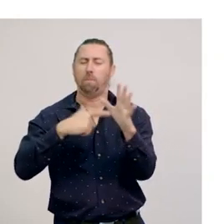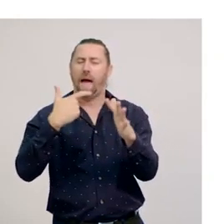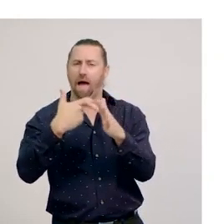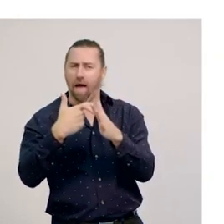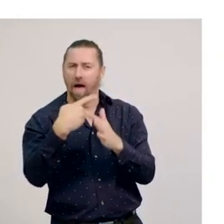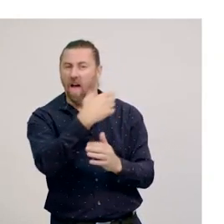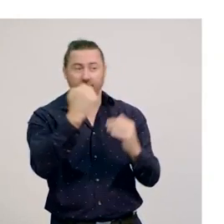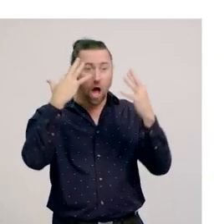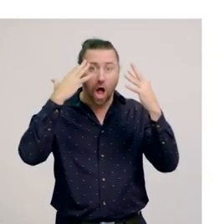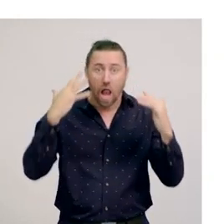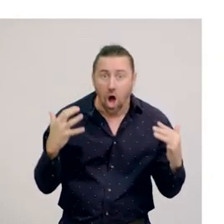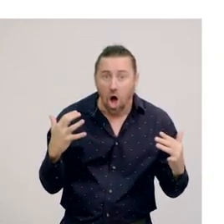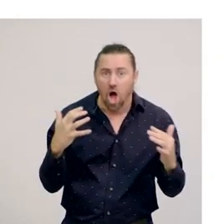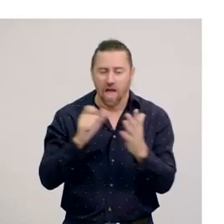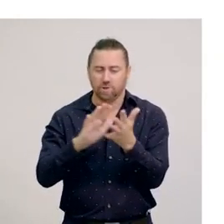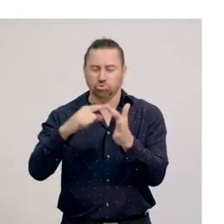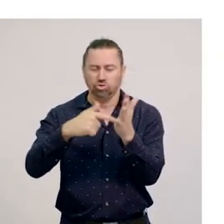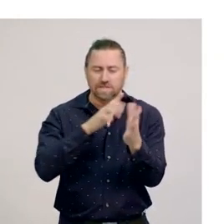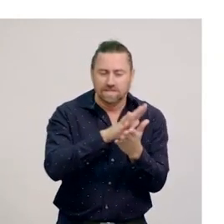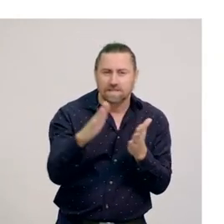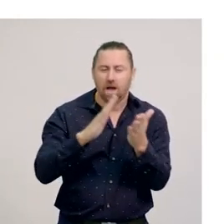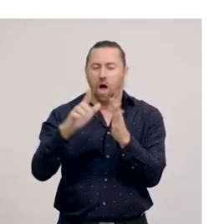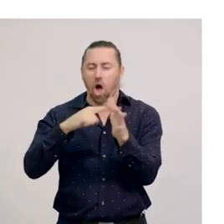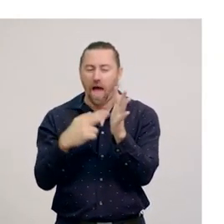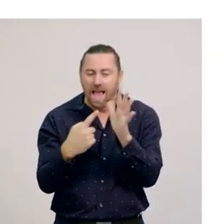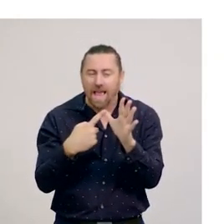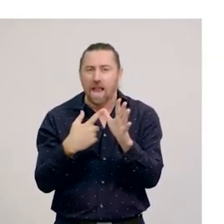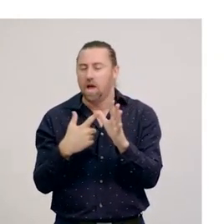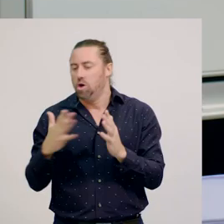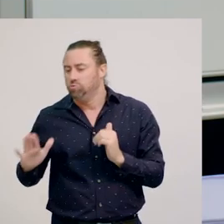like lions, cheetahs, hyenas, wild dogs, and crocodiles.